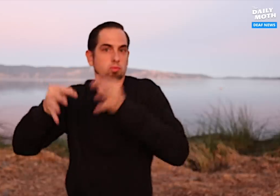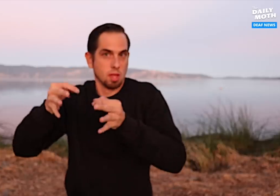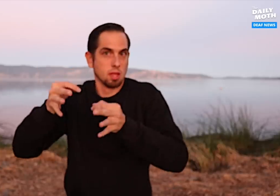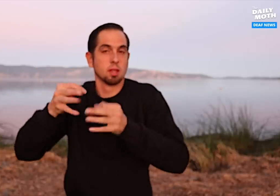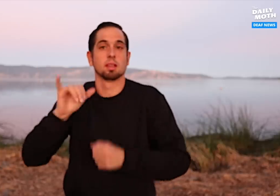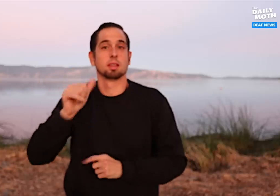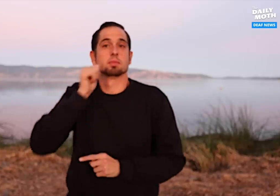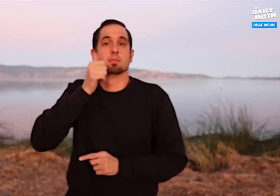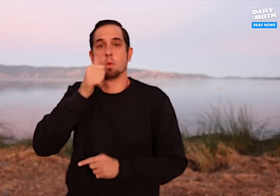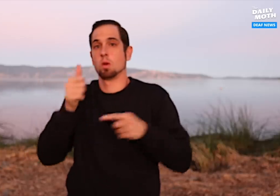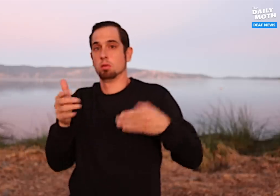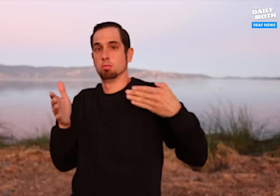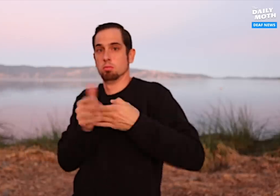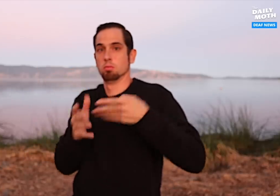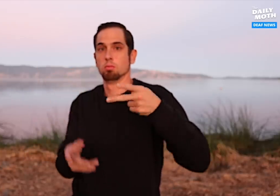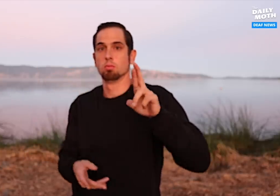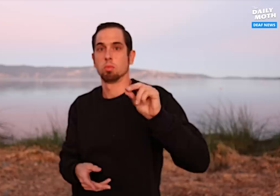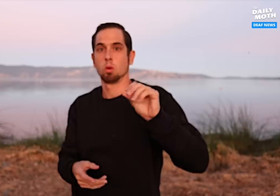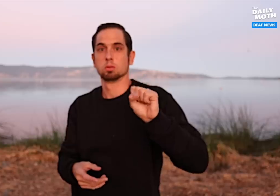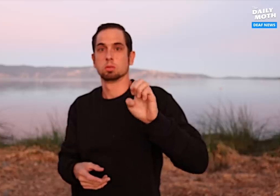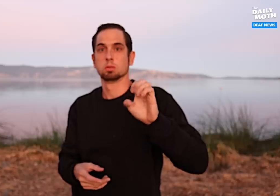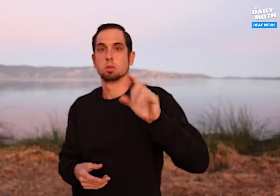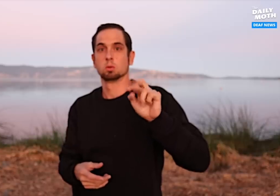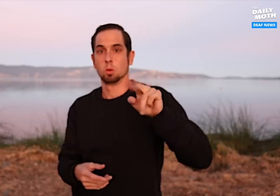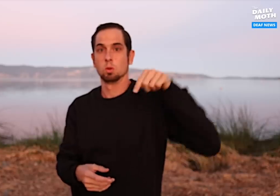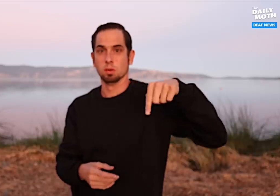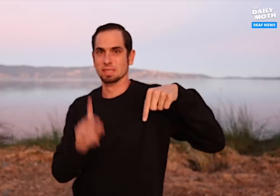where the prosecutor, the D.A.,